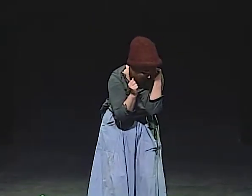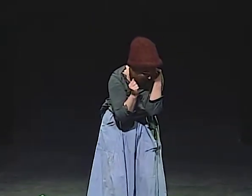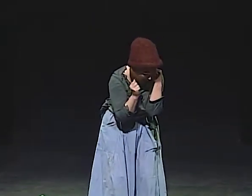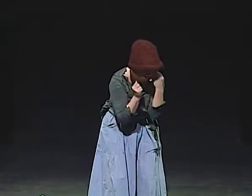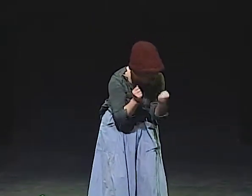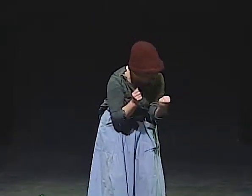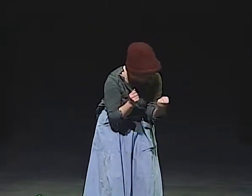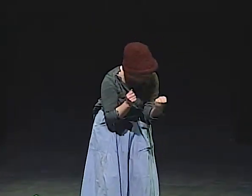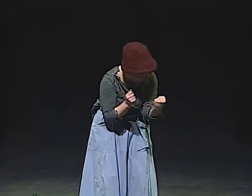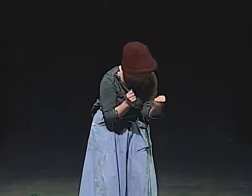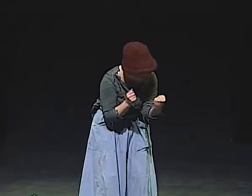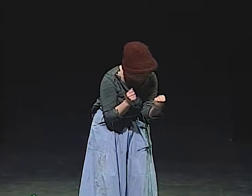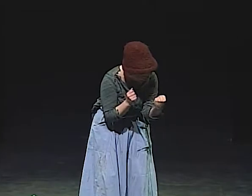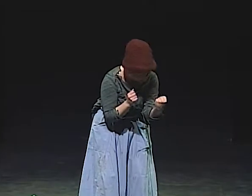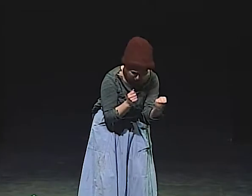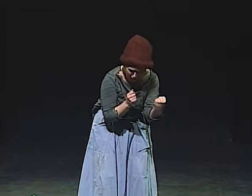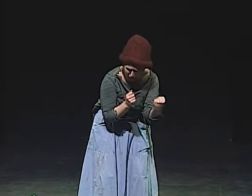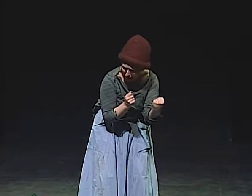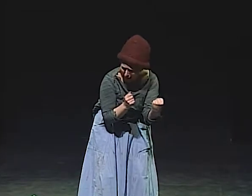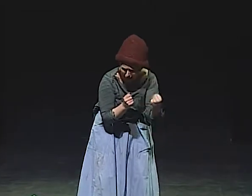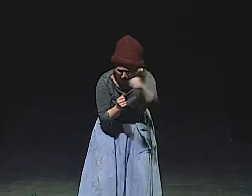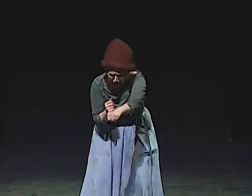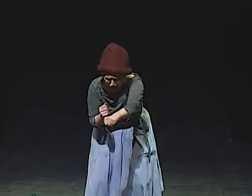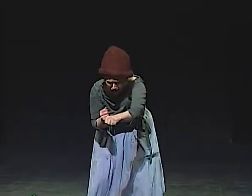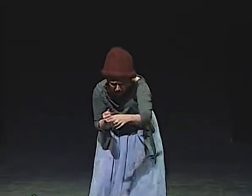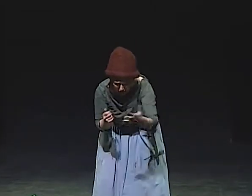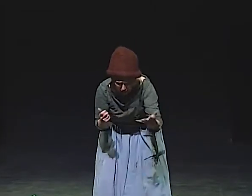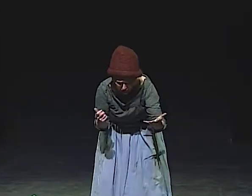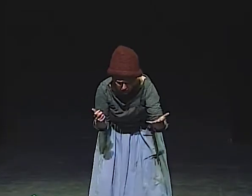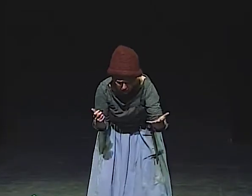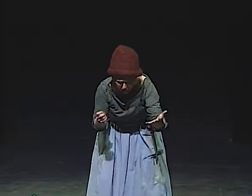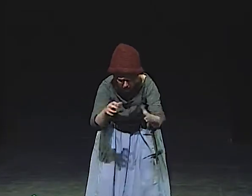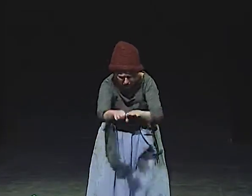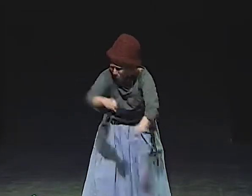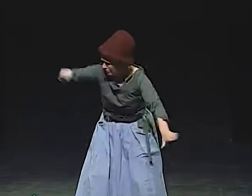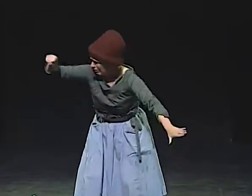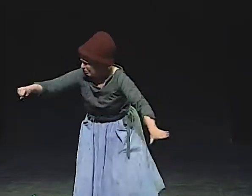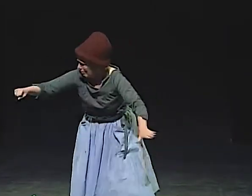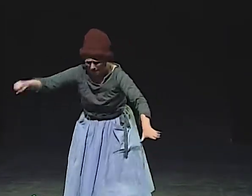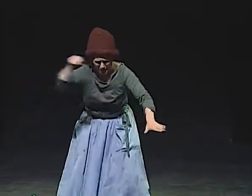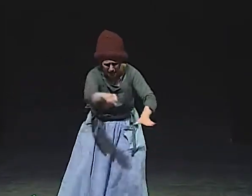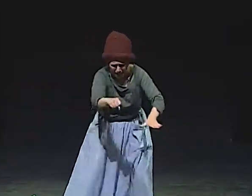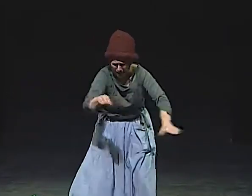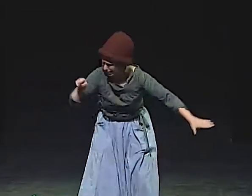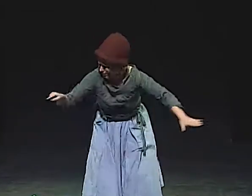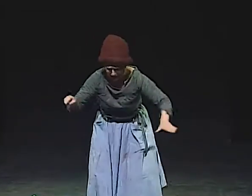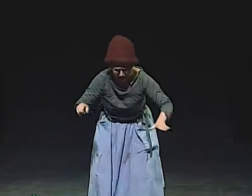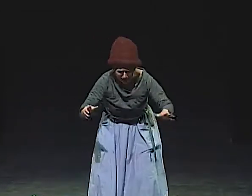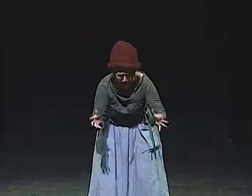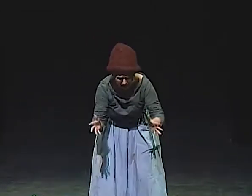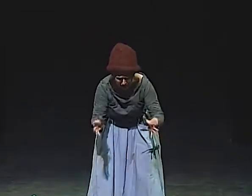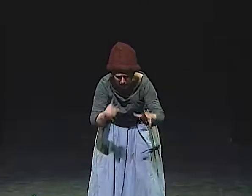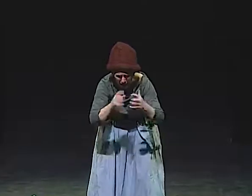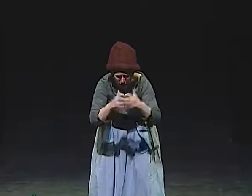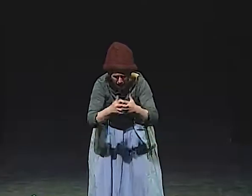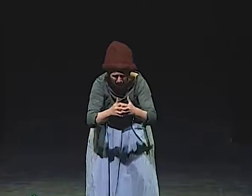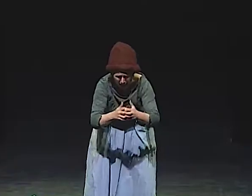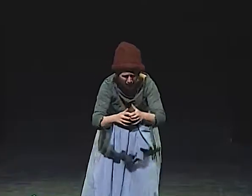I COULD TALK INTO THE RECEIVER AND LEAVE A MESSAGE. THERE WAS NO REPLY. BACK AND FORTH AND BACK AND FORTH.